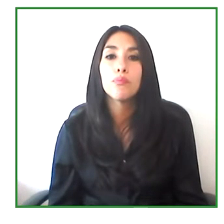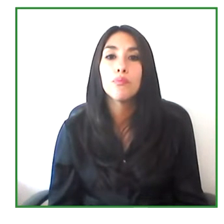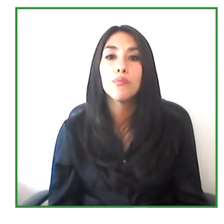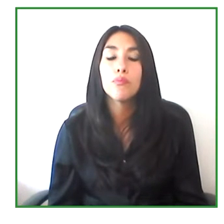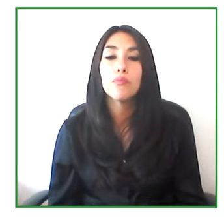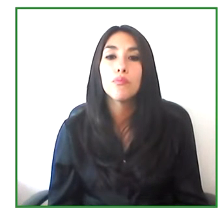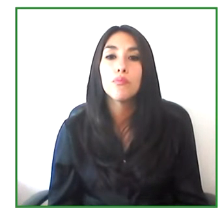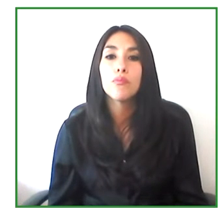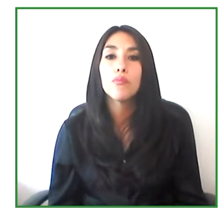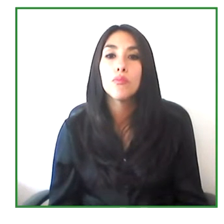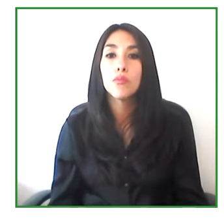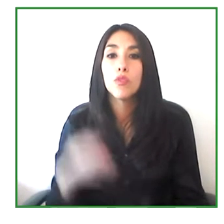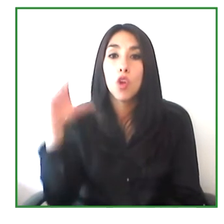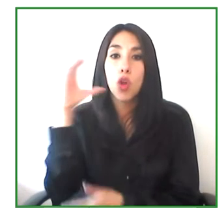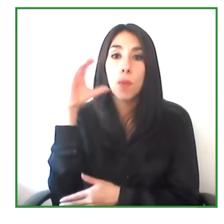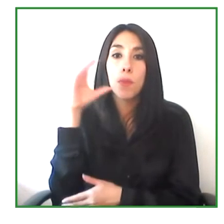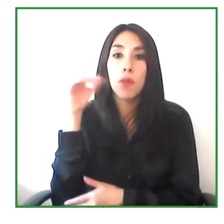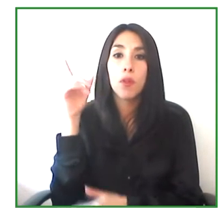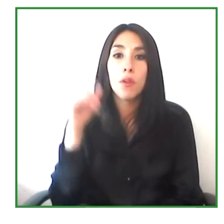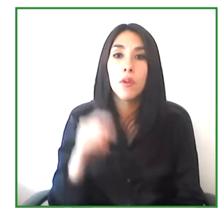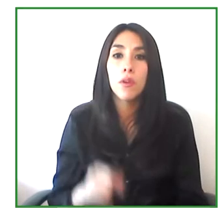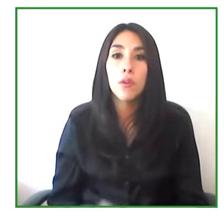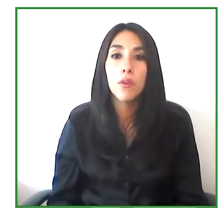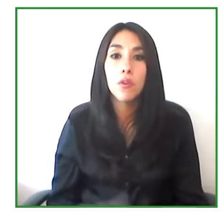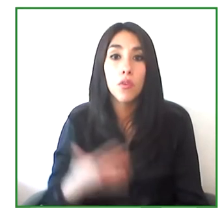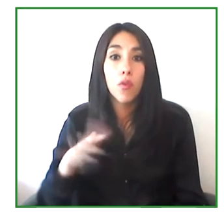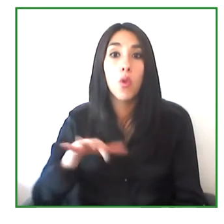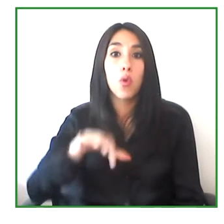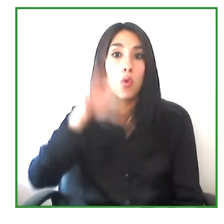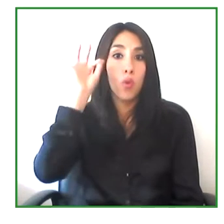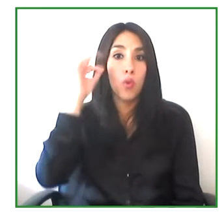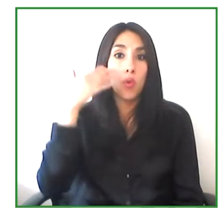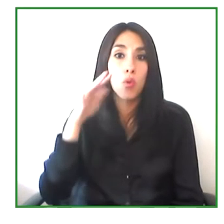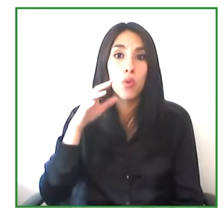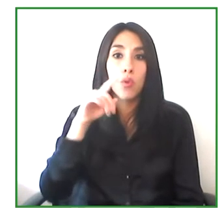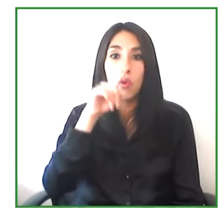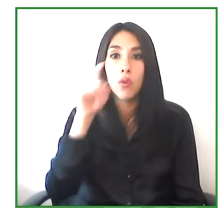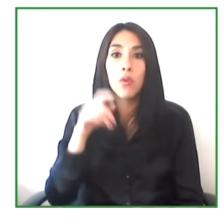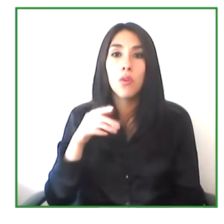In Colombia, we were able to achieve that but it was a lot of hard work along the way.